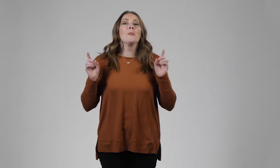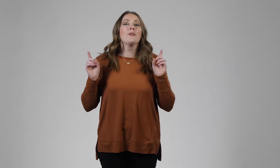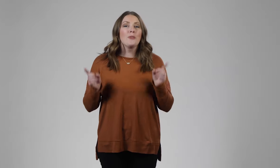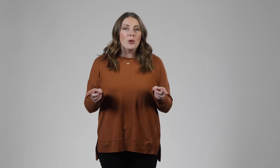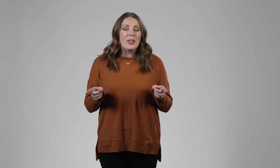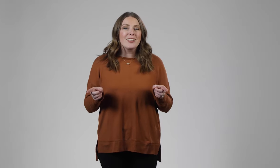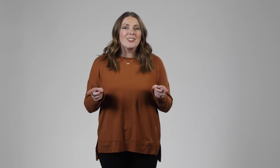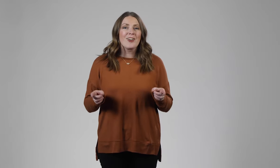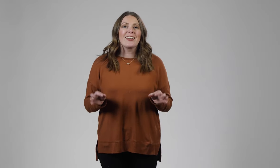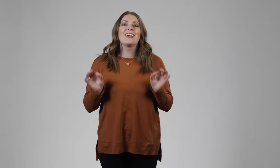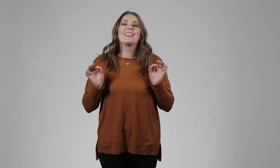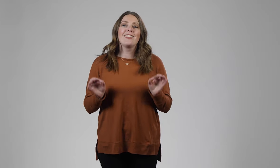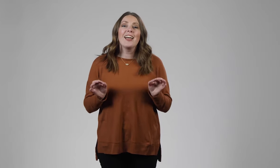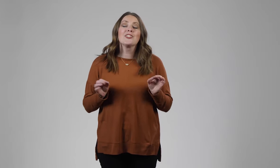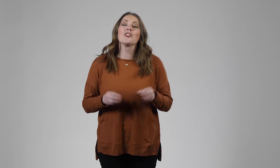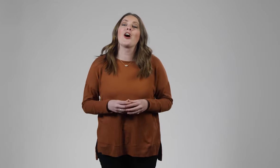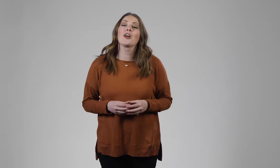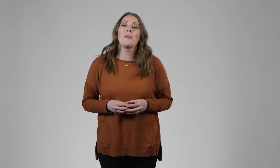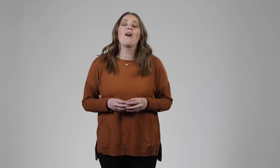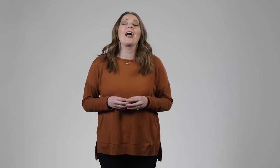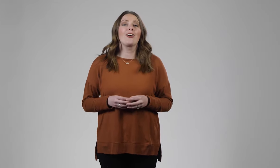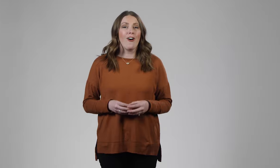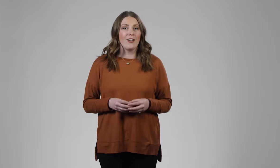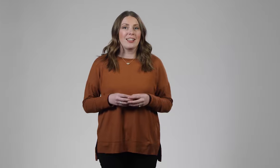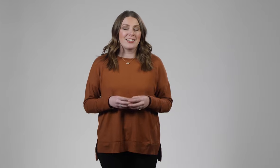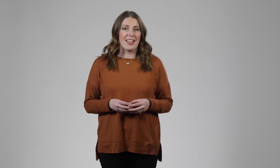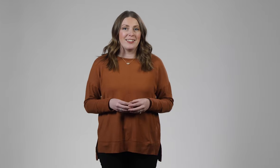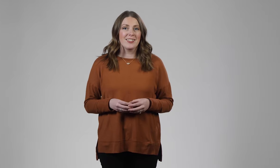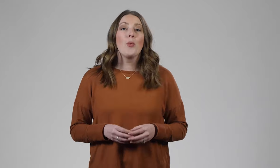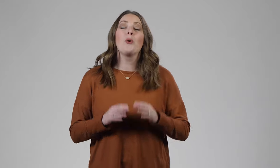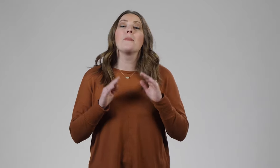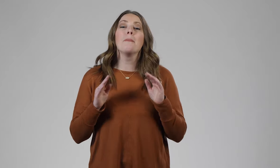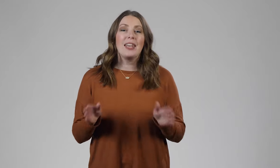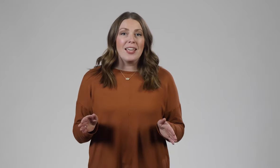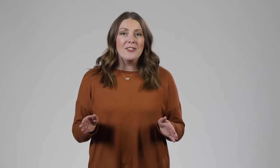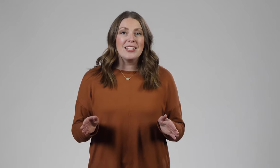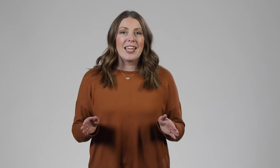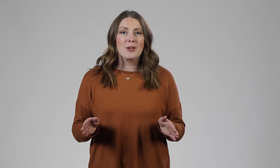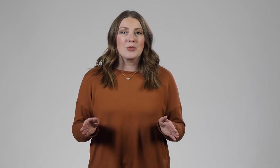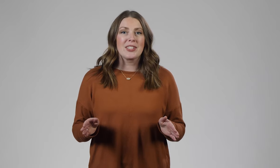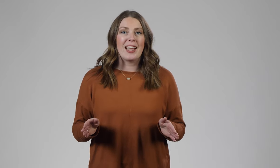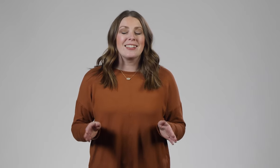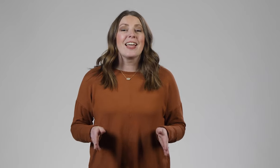Before we get started, let's talk about iconic signs. With many of these animal signs,